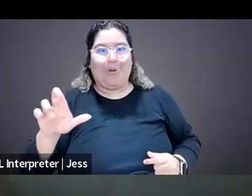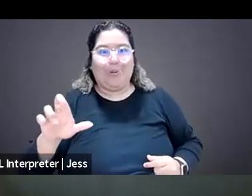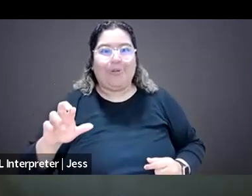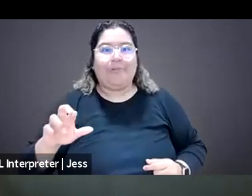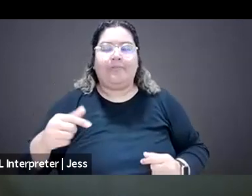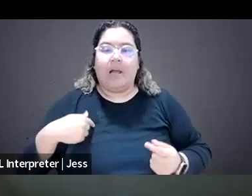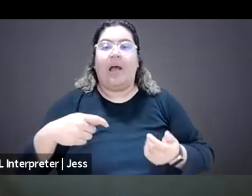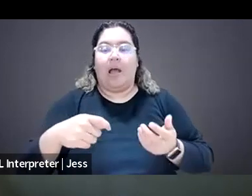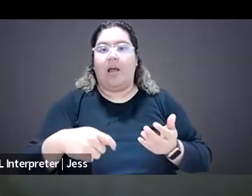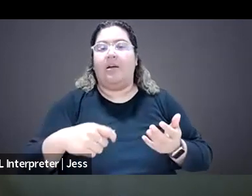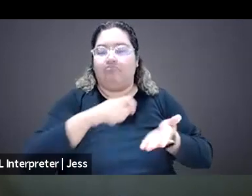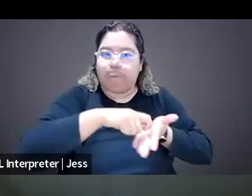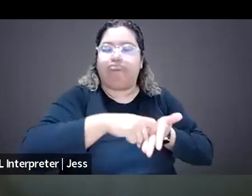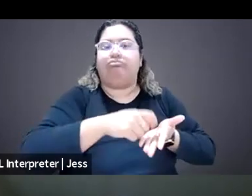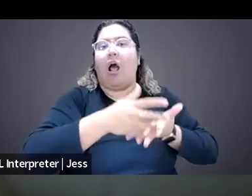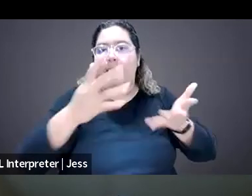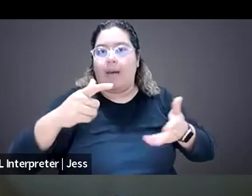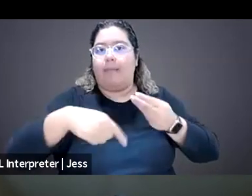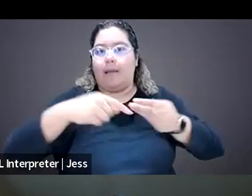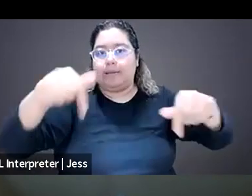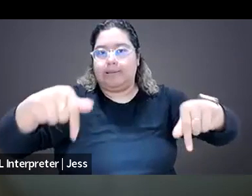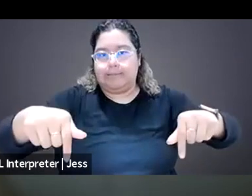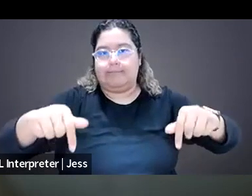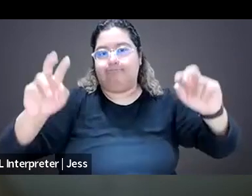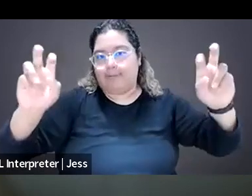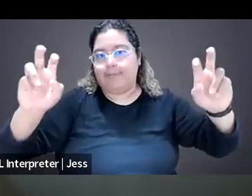a lot about this topic as you mentioned. I mean, I think the biggest effect